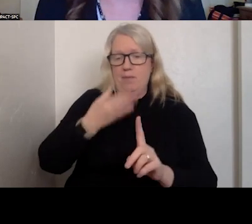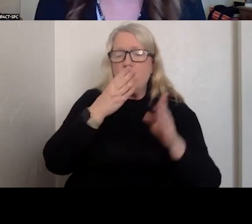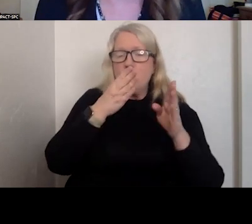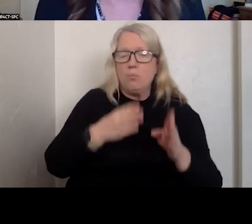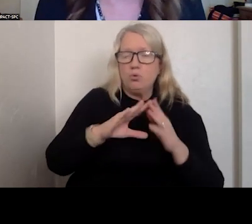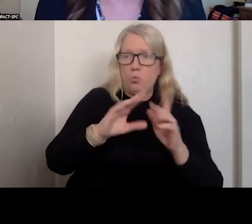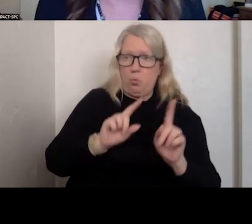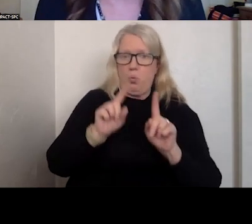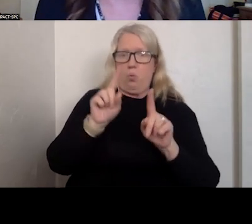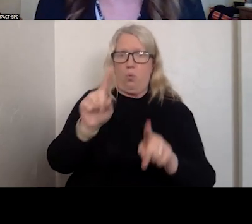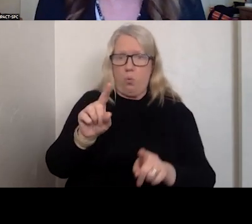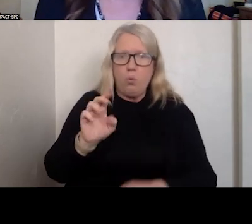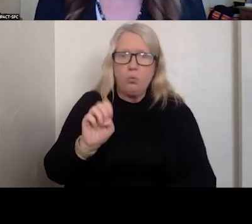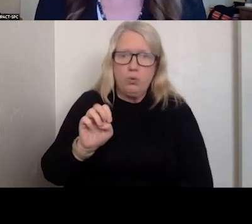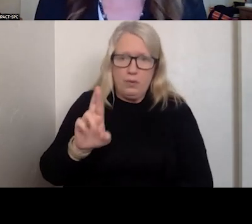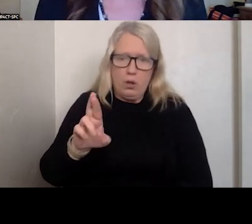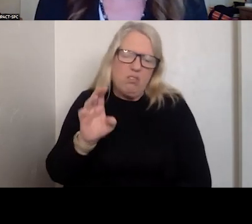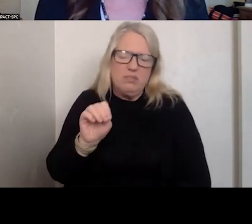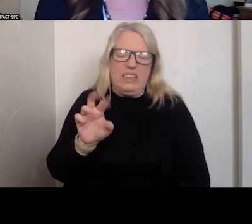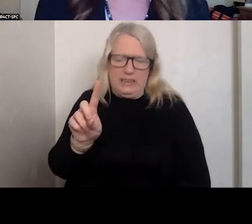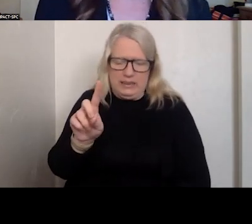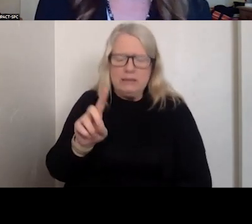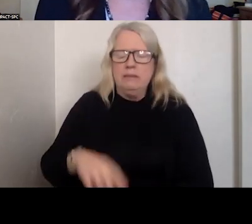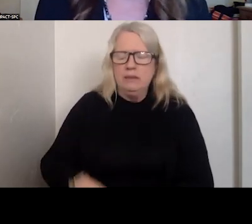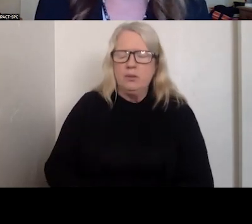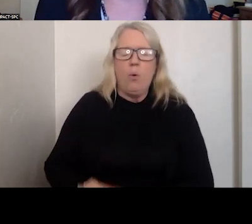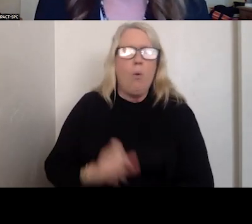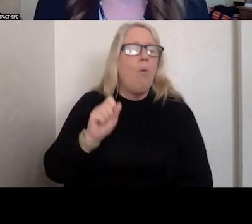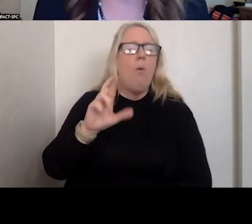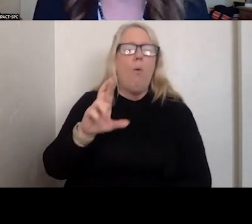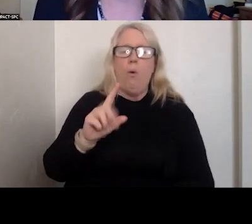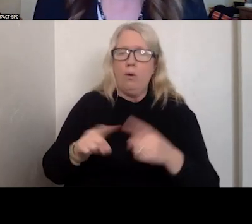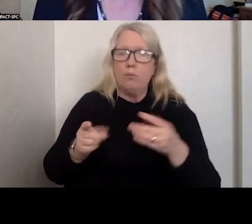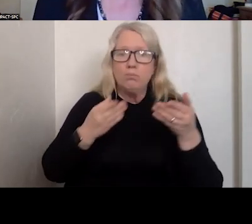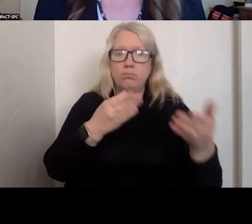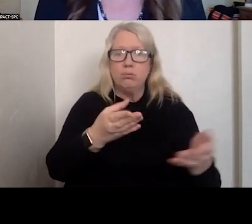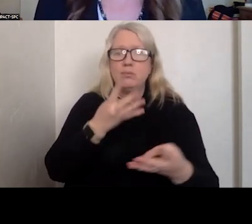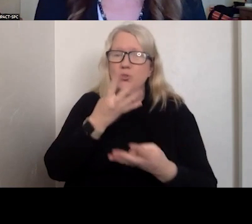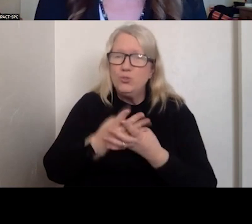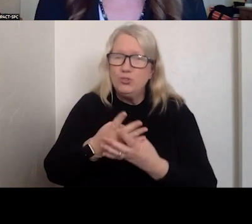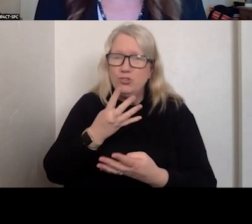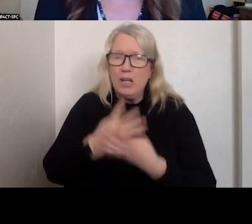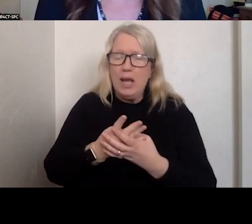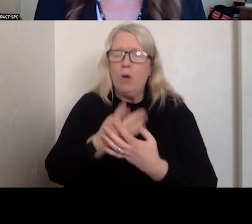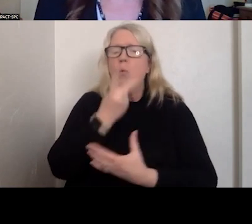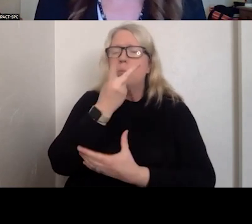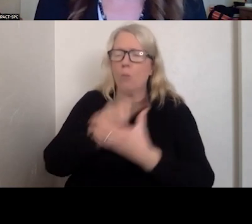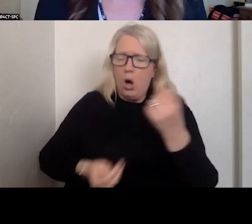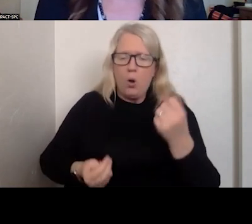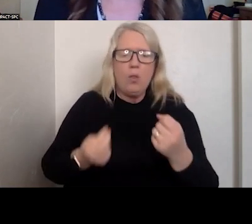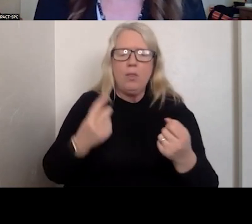DEPARTMENT OR TAKEN TO JAIL. BOTH BEING OUTCOMES ON THE BEHAVIORAL